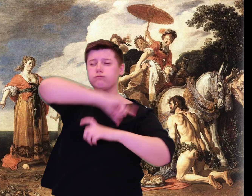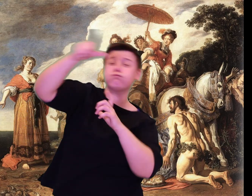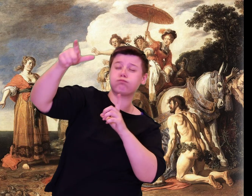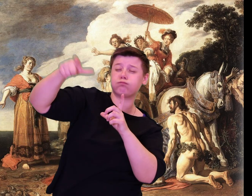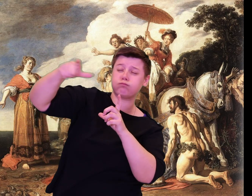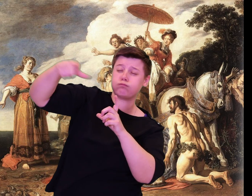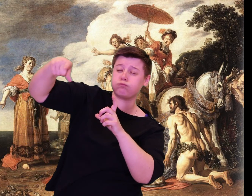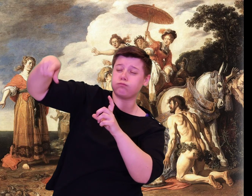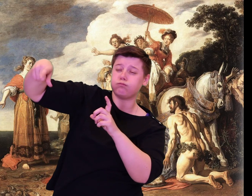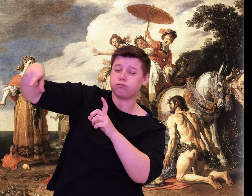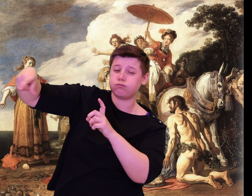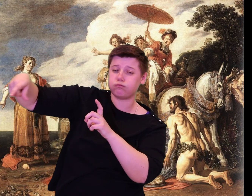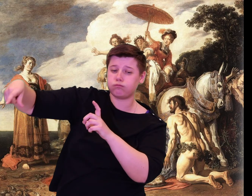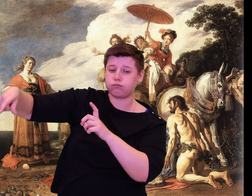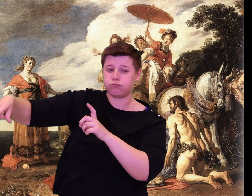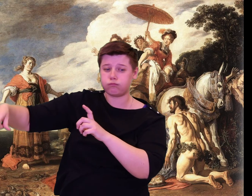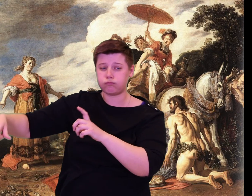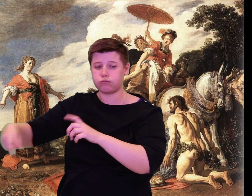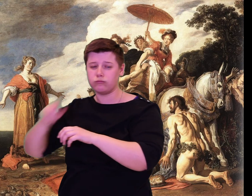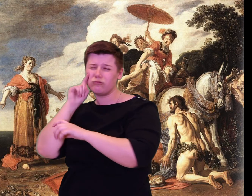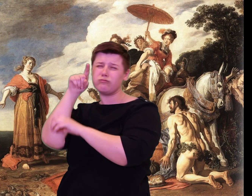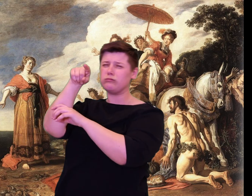The stone went humming.